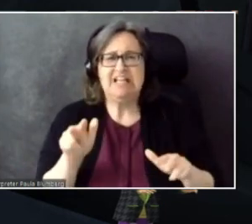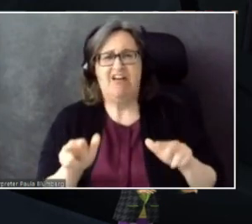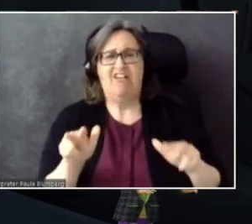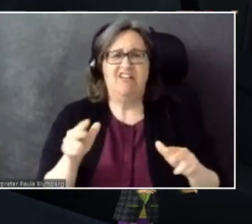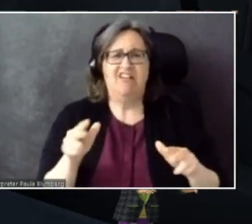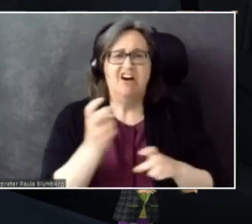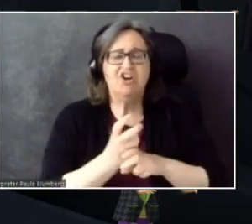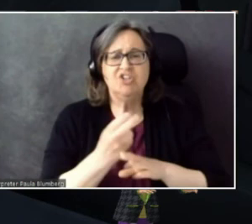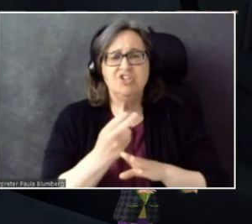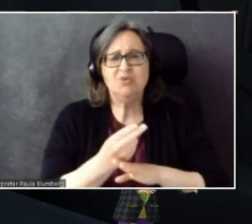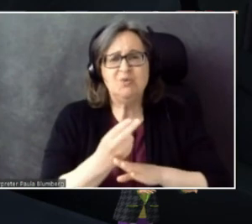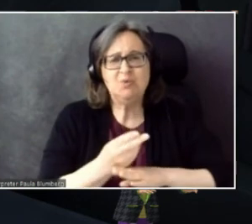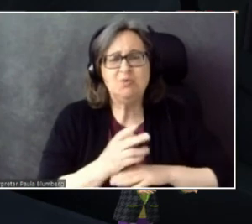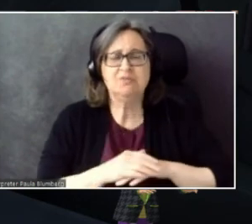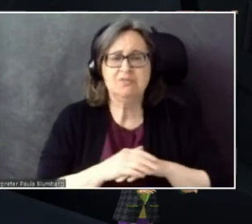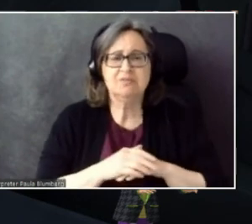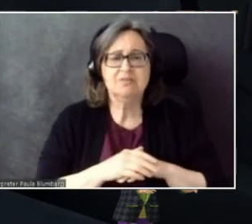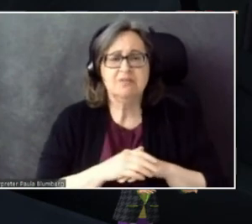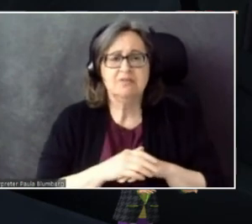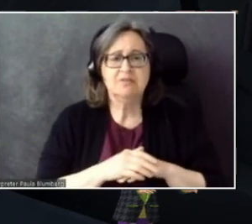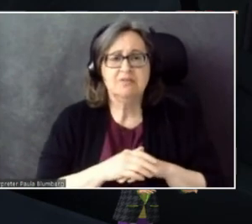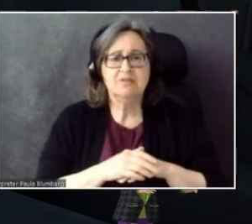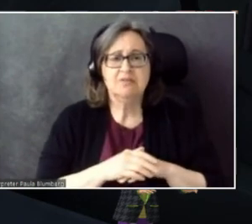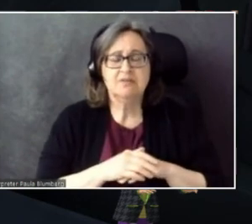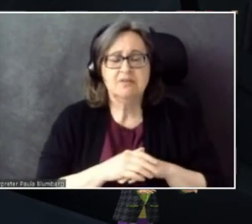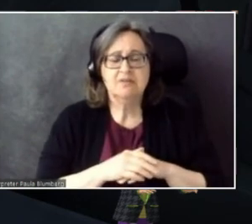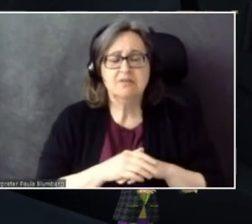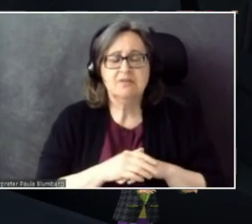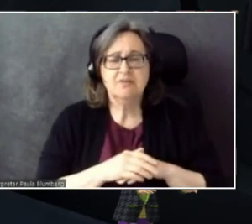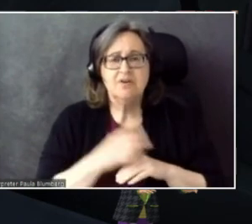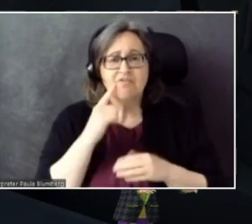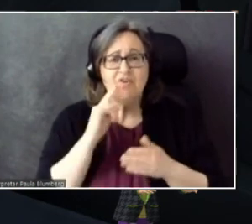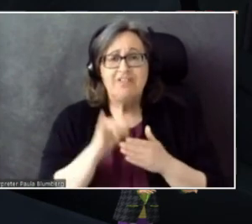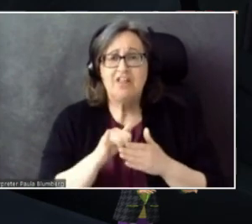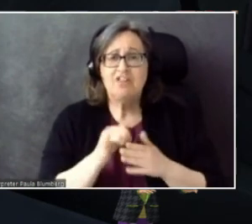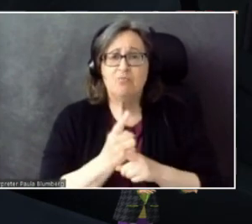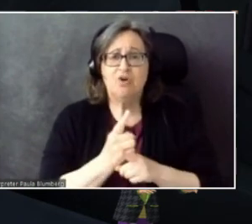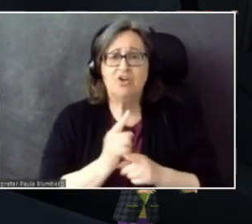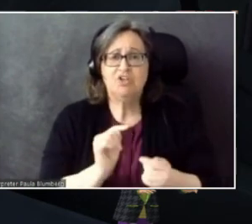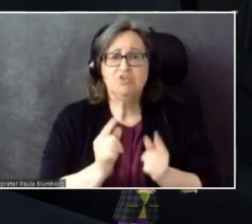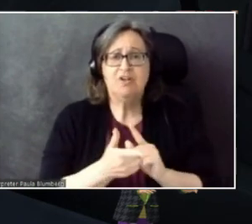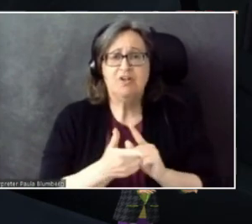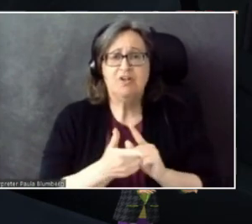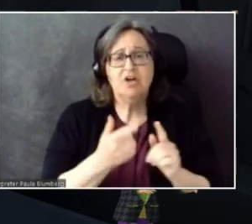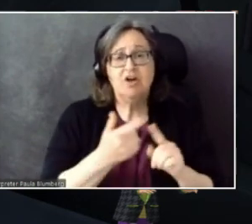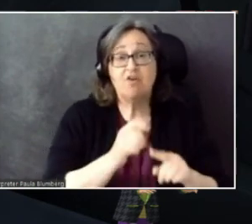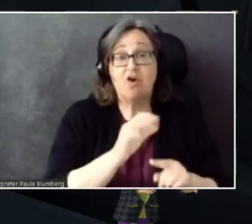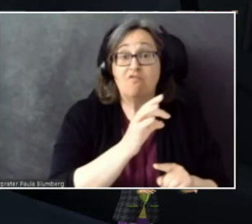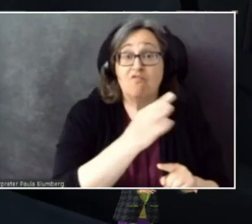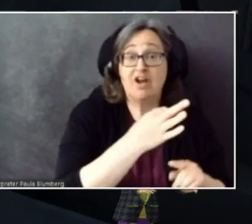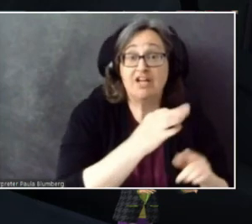Because in order for it to properly translate -- let's say from French to English -- they